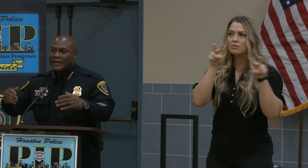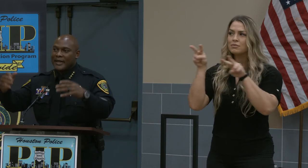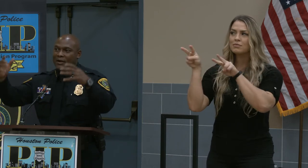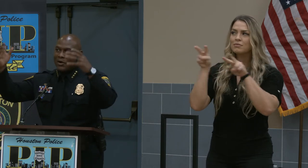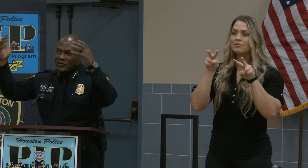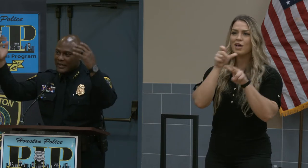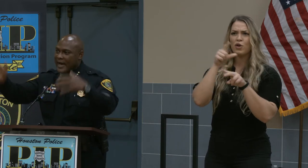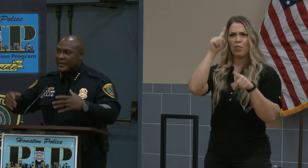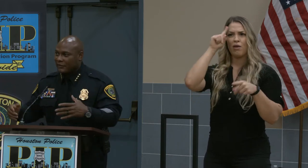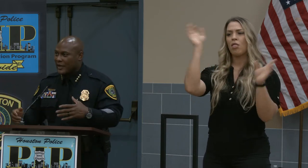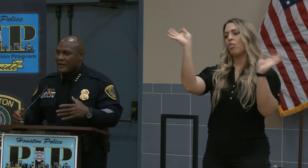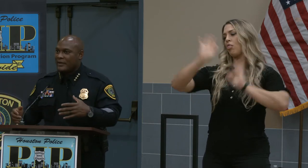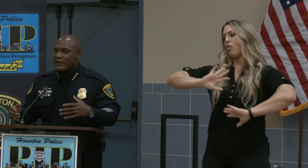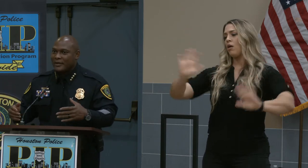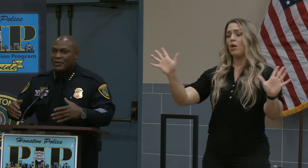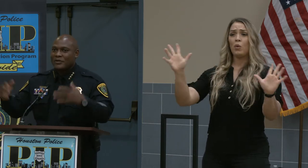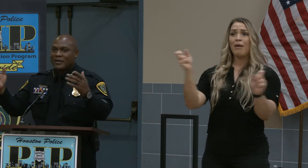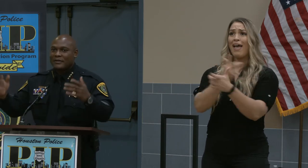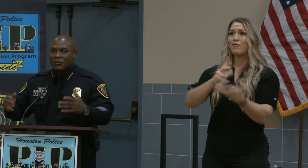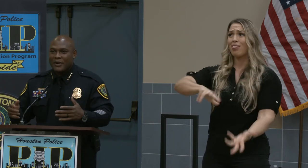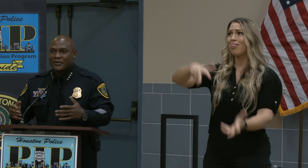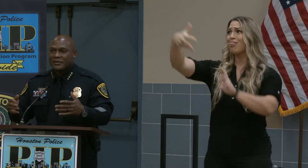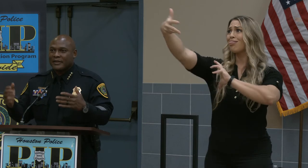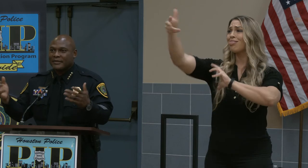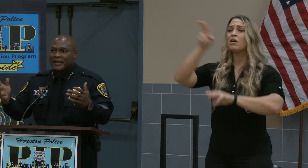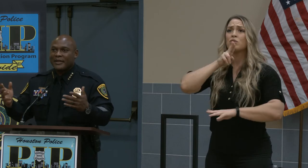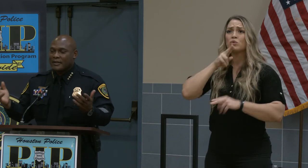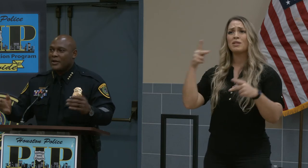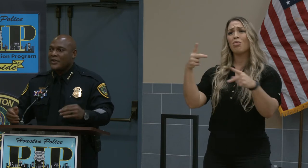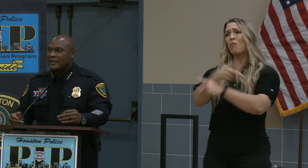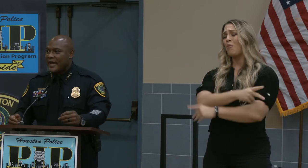hey, the whole sky is falling and Houston is the worst city -- no, it's not.